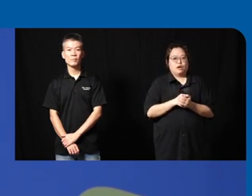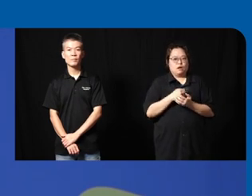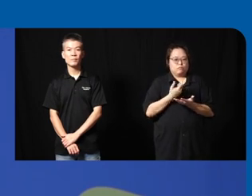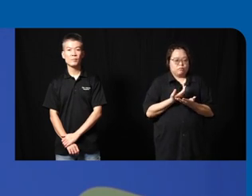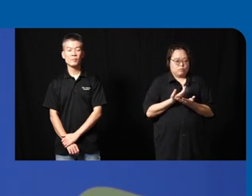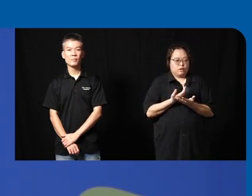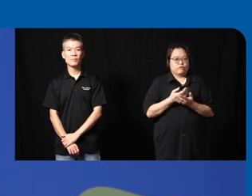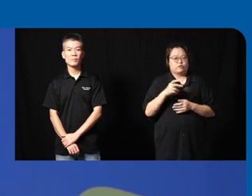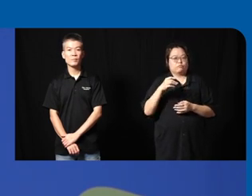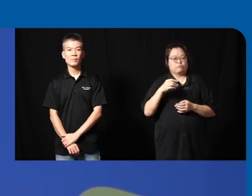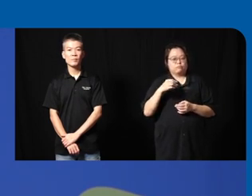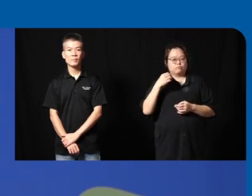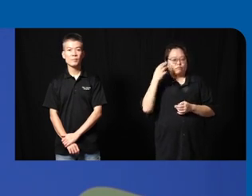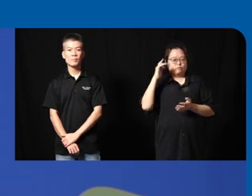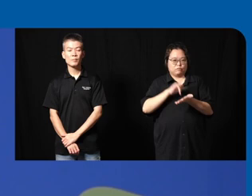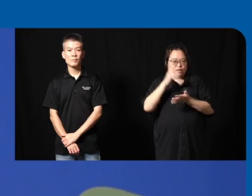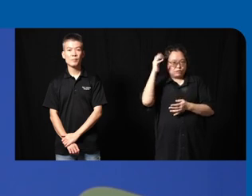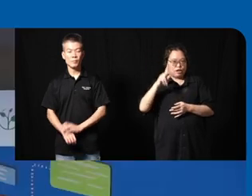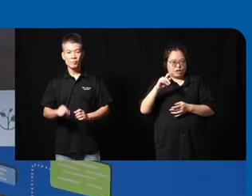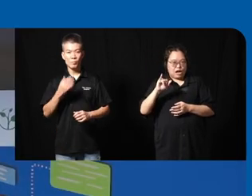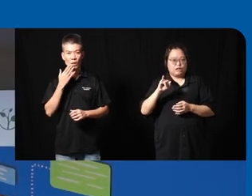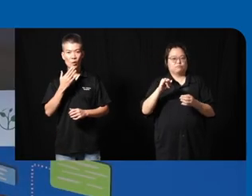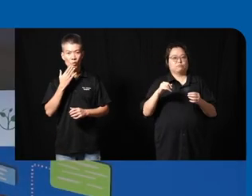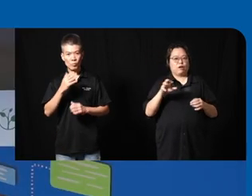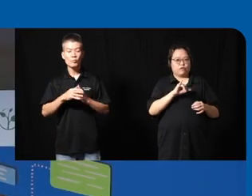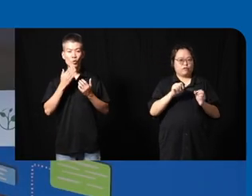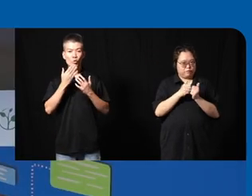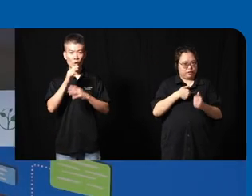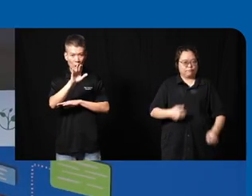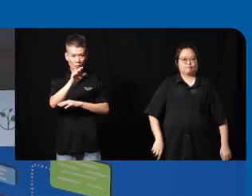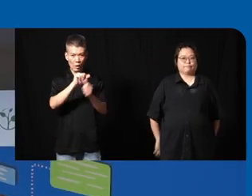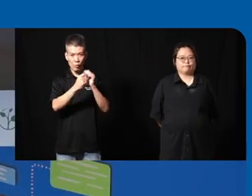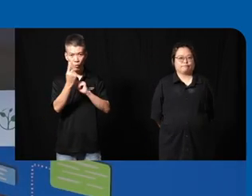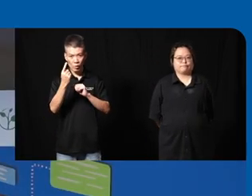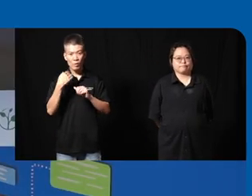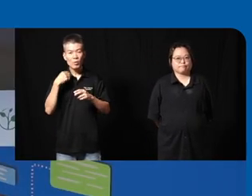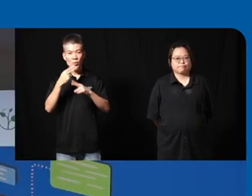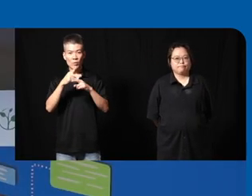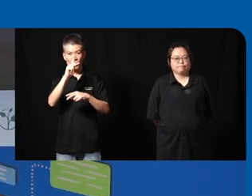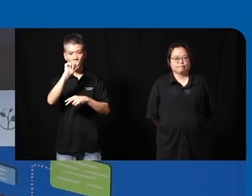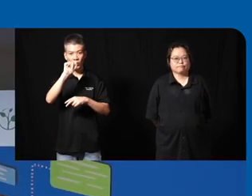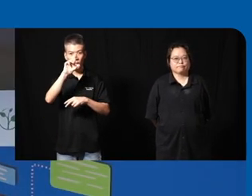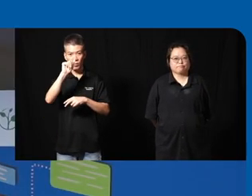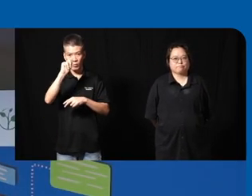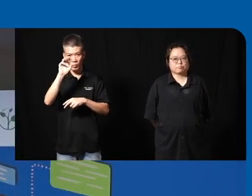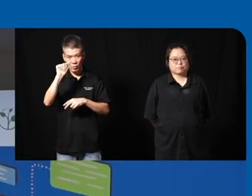really resonates with me thank you good afternoon everyone uh so my name is kirana uh I'm a program